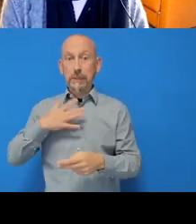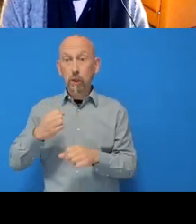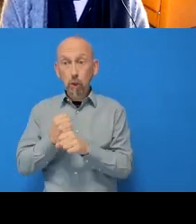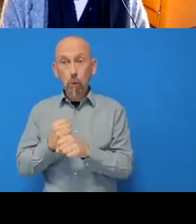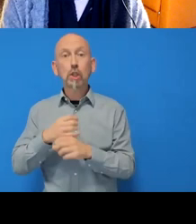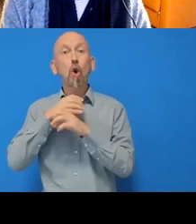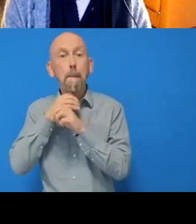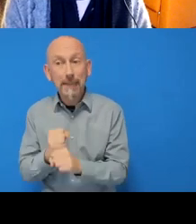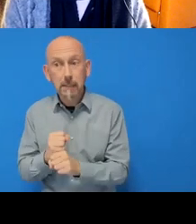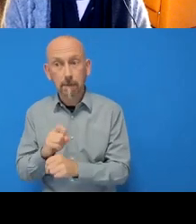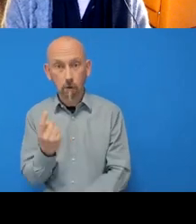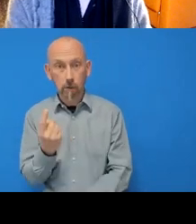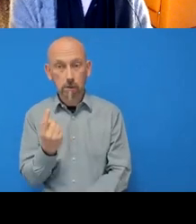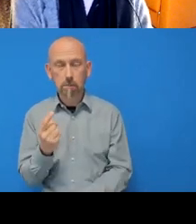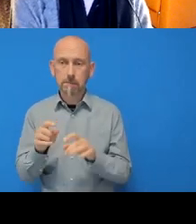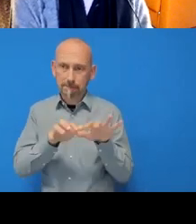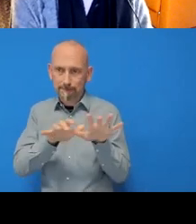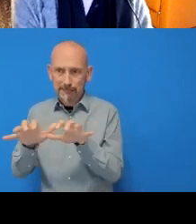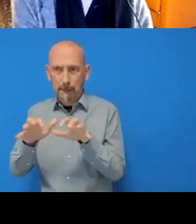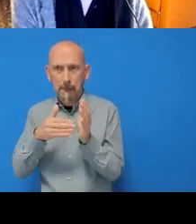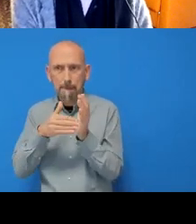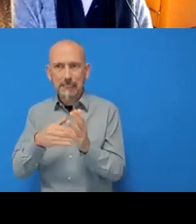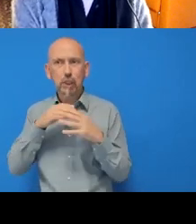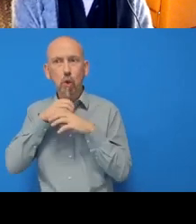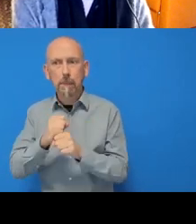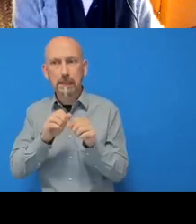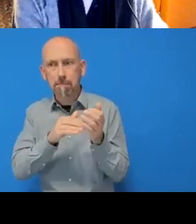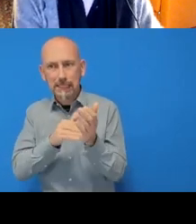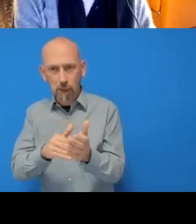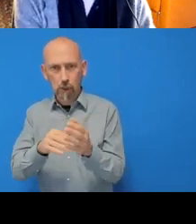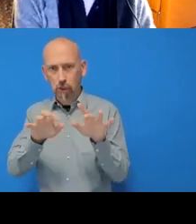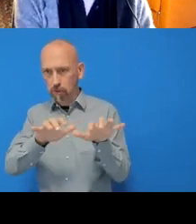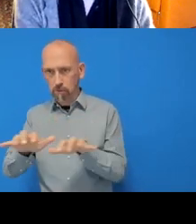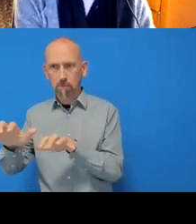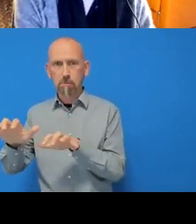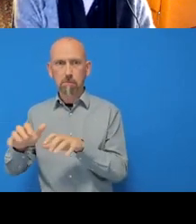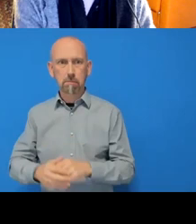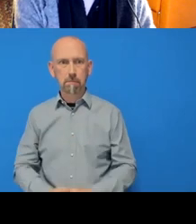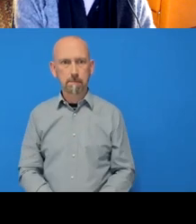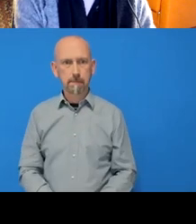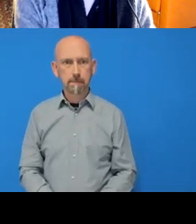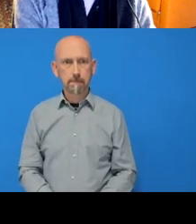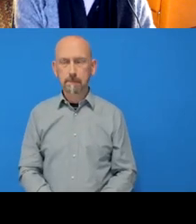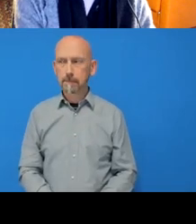So we write a commit message. I’m gonna say ‘I became even more sure’.